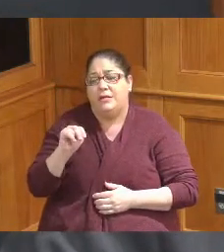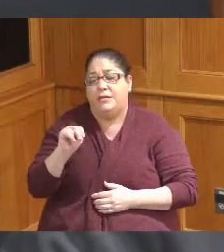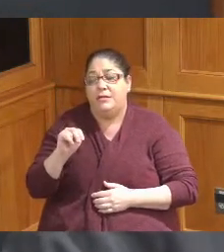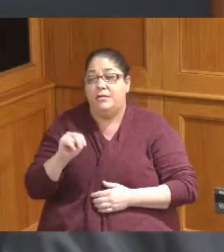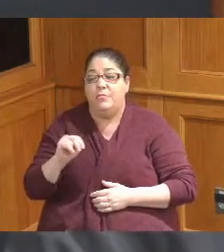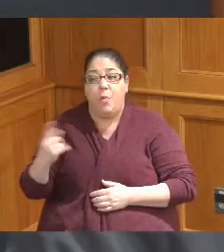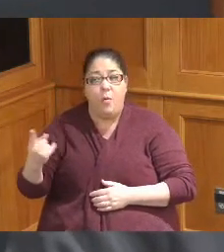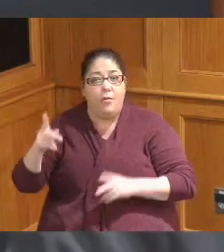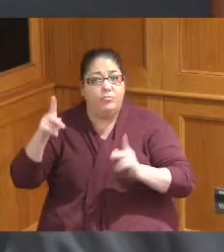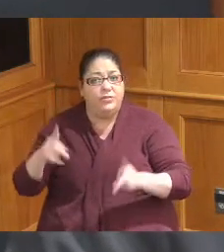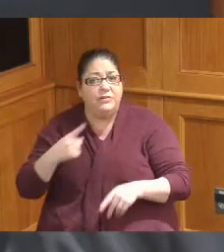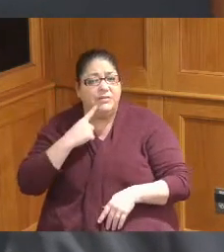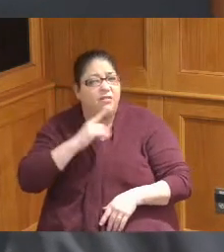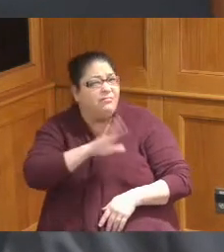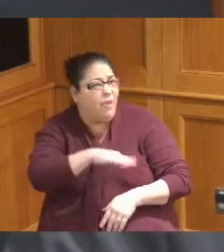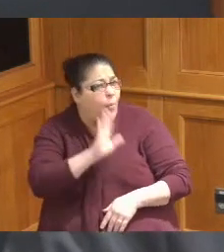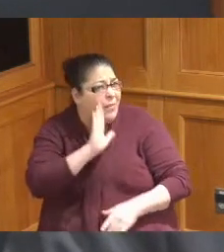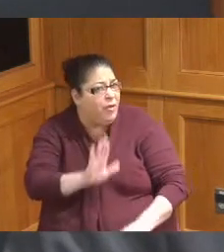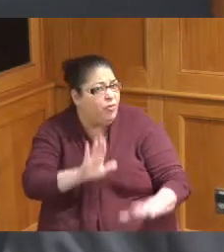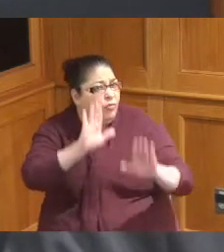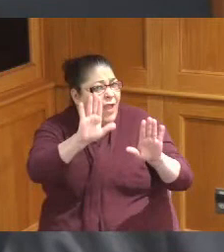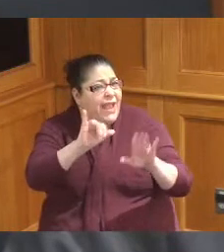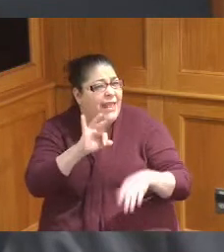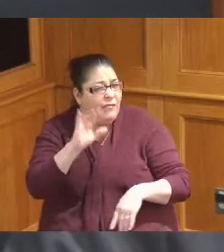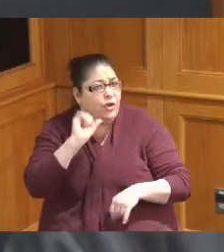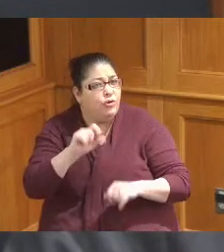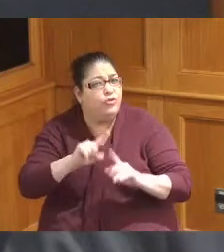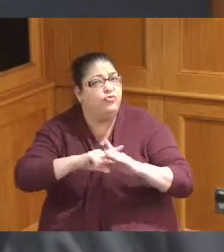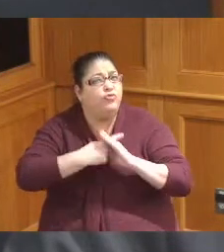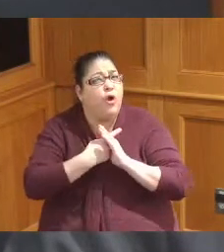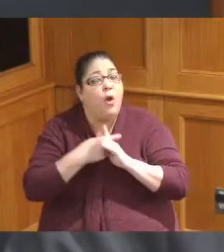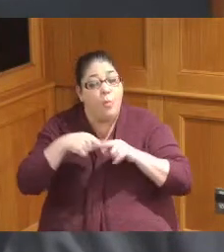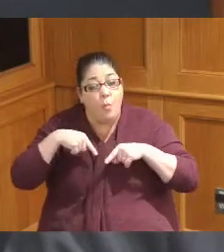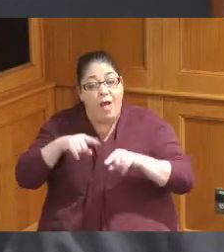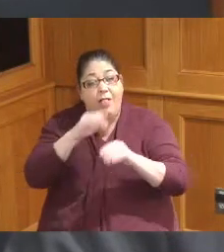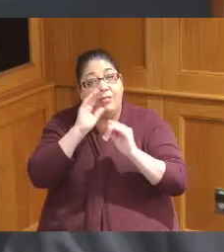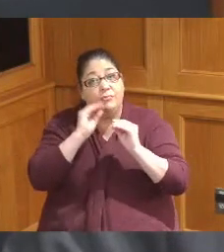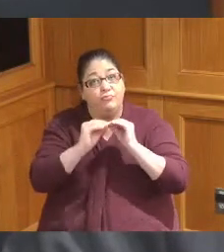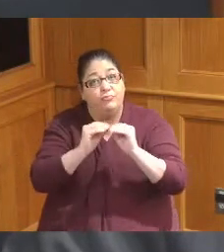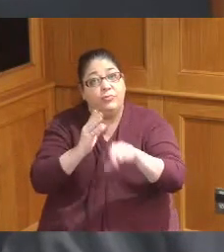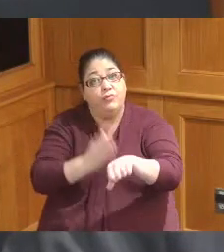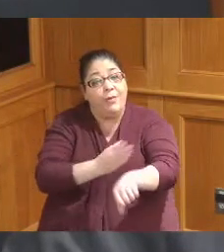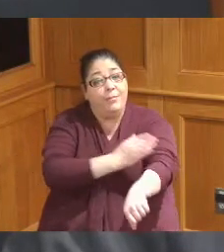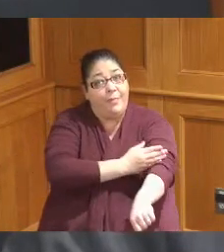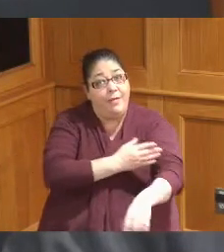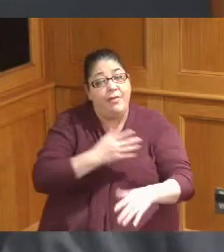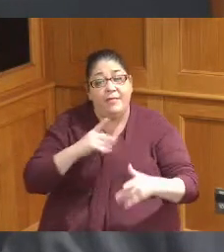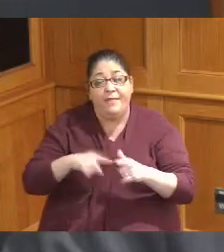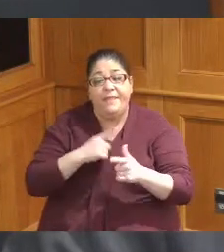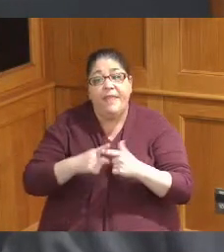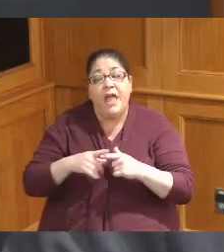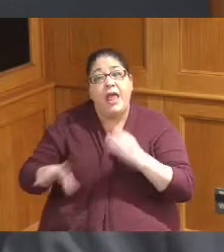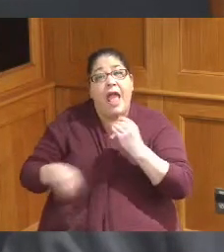it be great if we could start bike Lanes as we do these kinds of road projects and you know connect